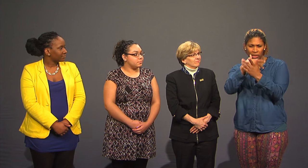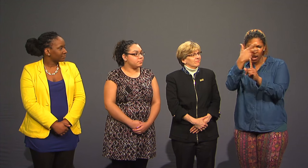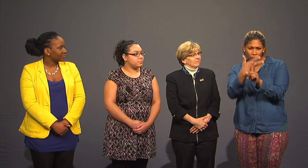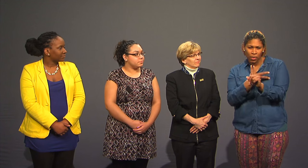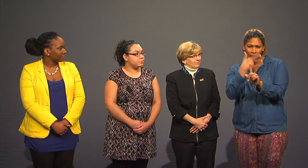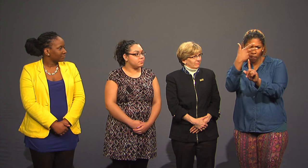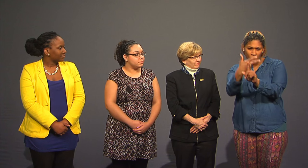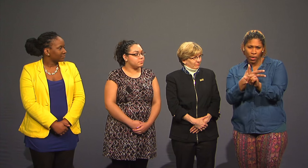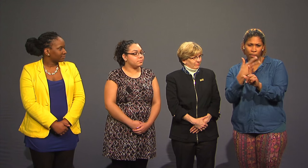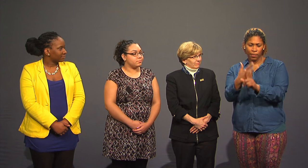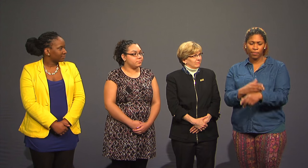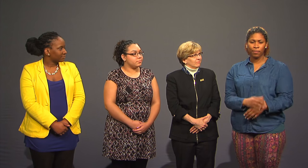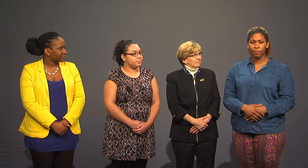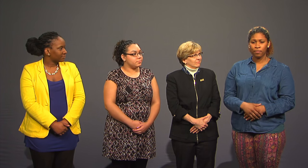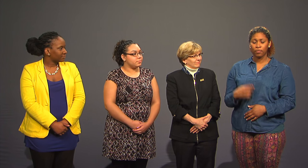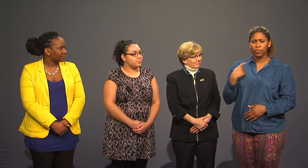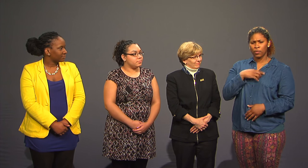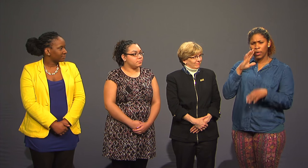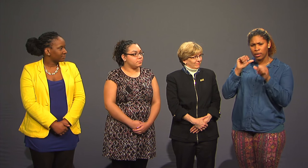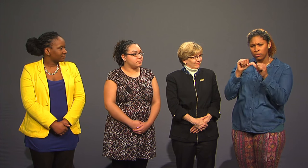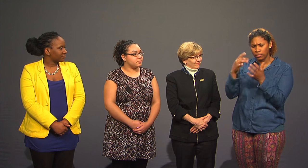It will continued to be reviewed every three months.